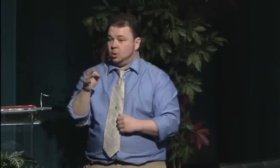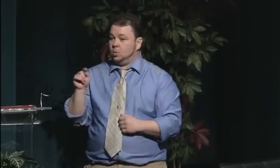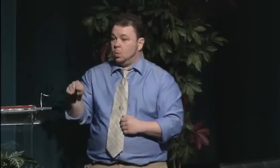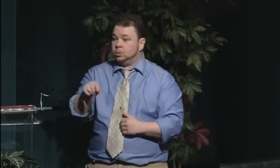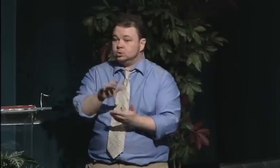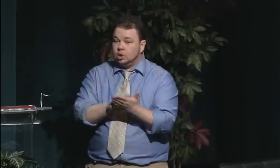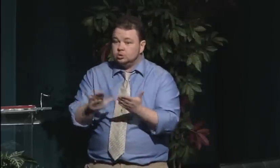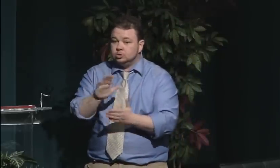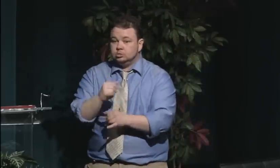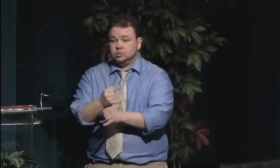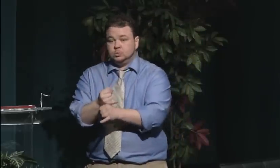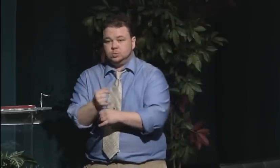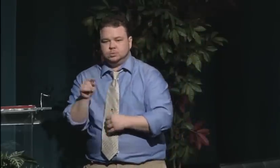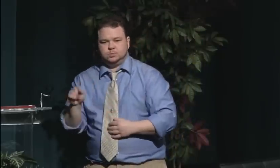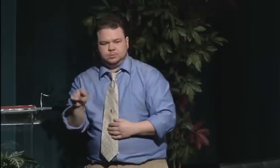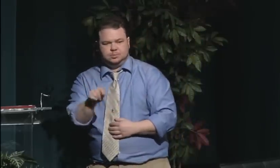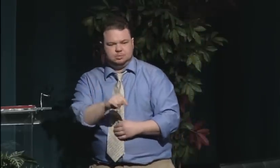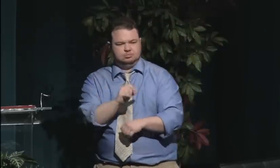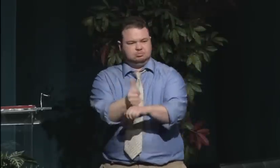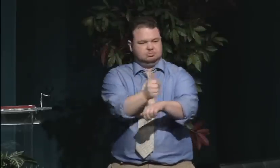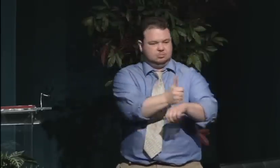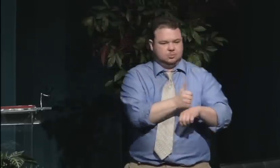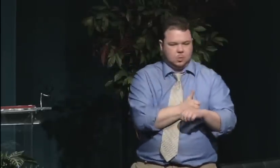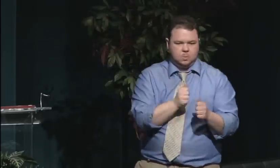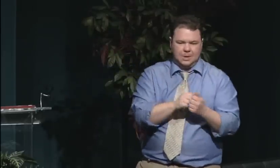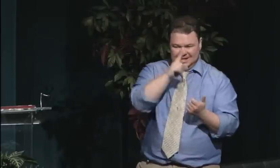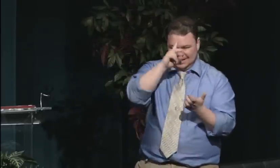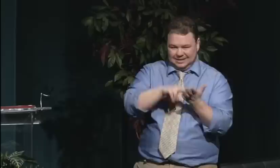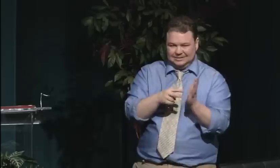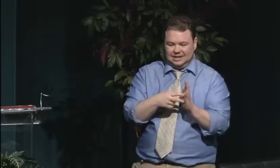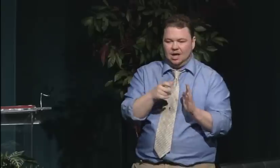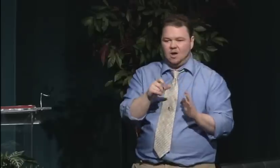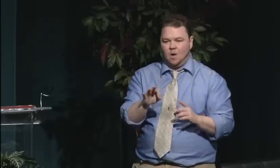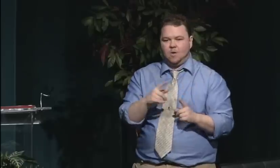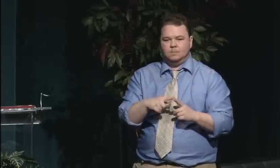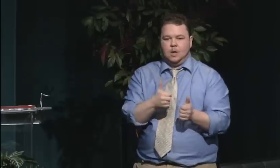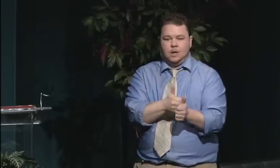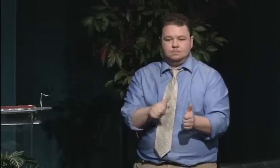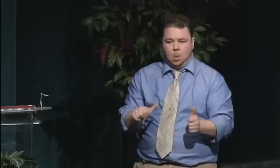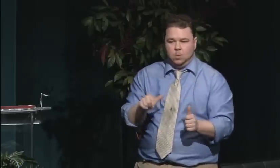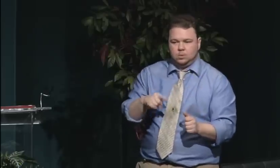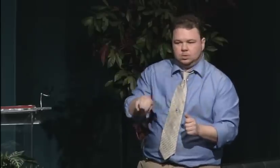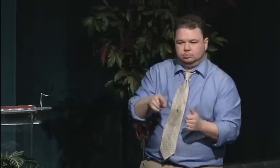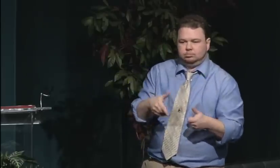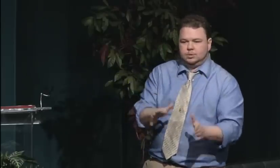to keep women out of colleges and higher education.